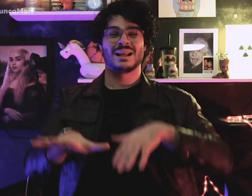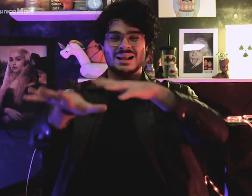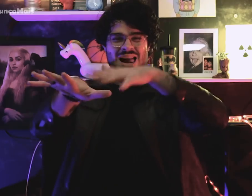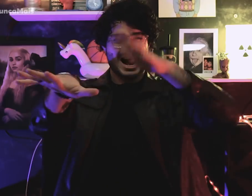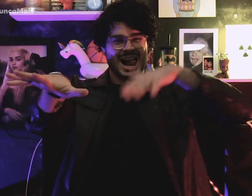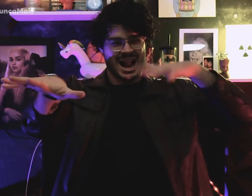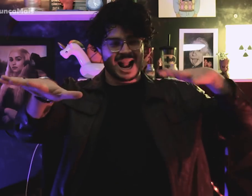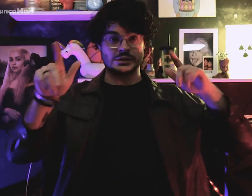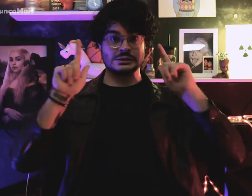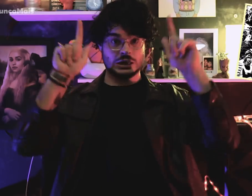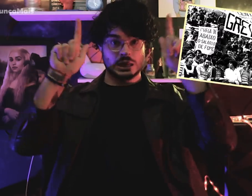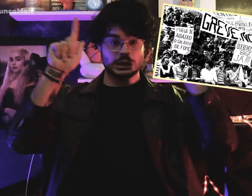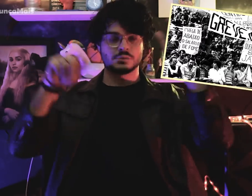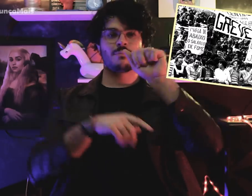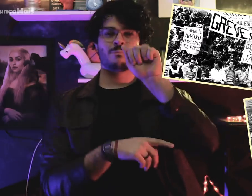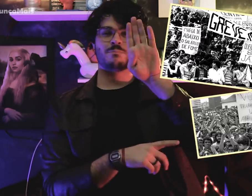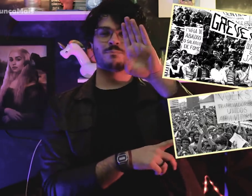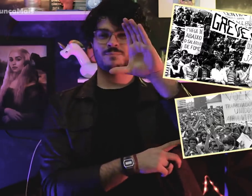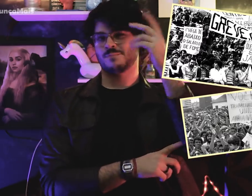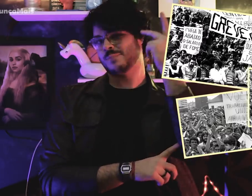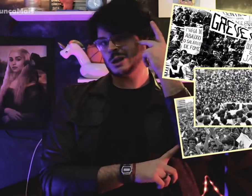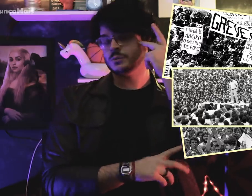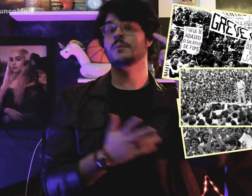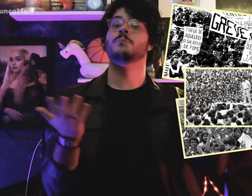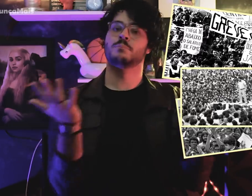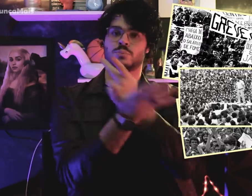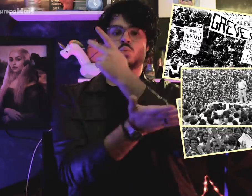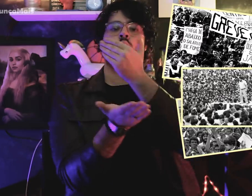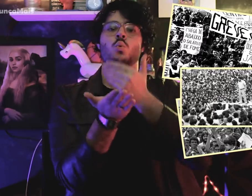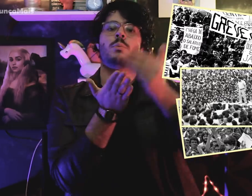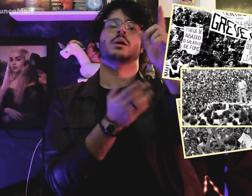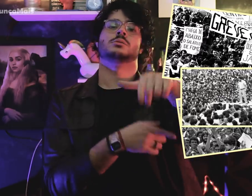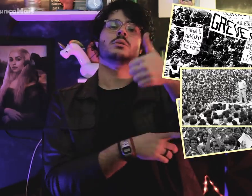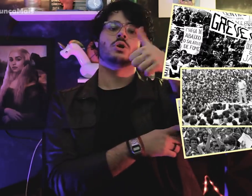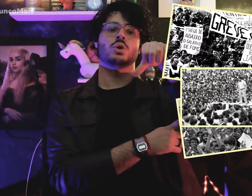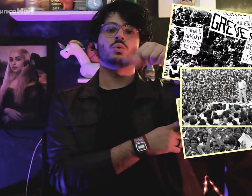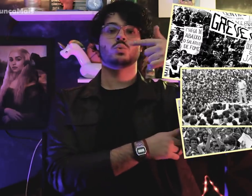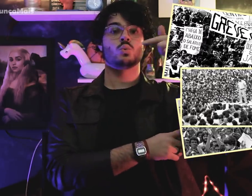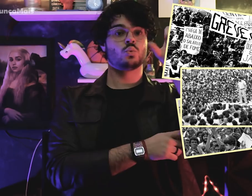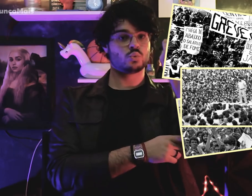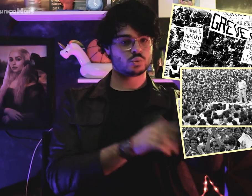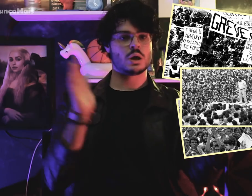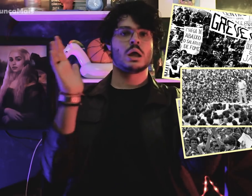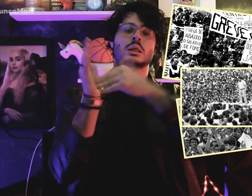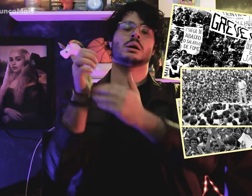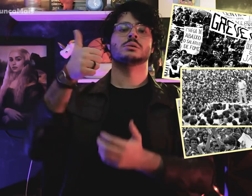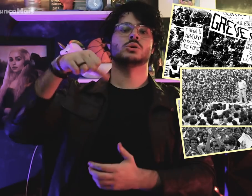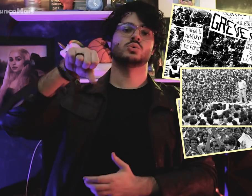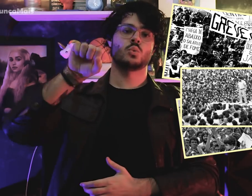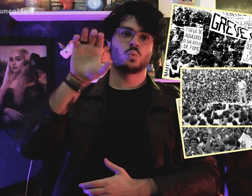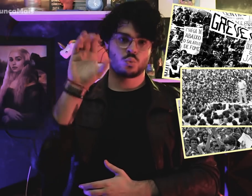Essa greve do ABC Paulista foi realizada de 1978 a 1980,